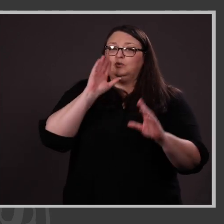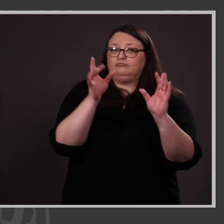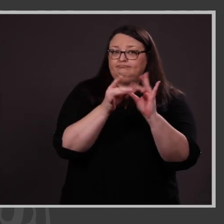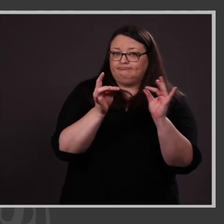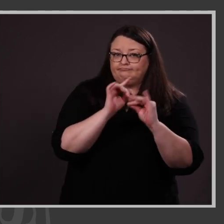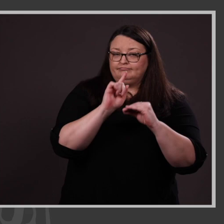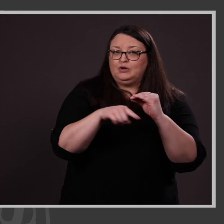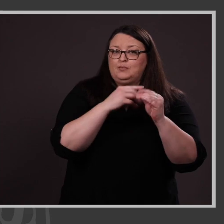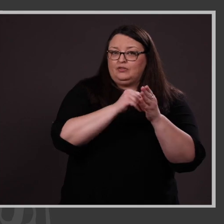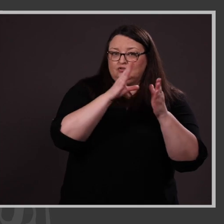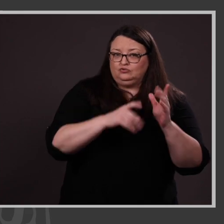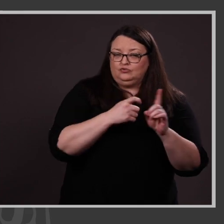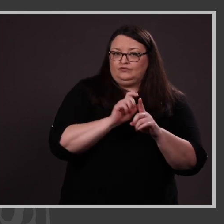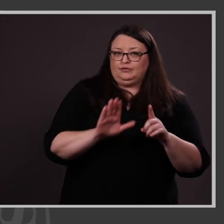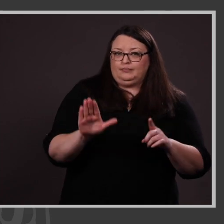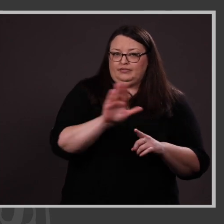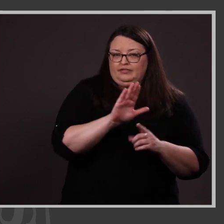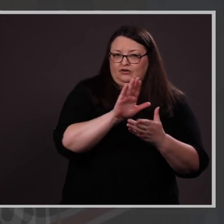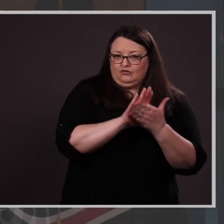student from their college.